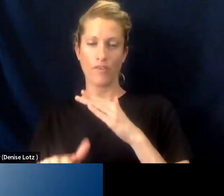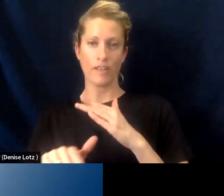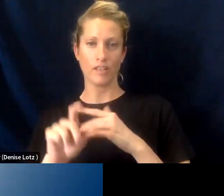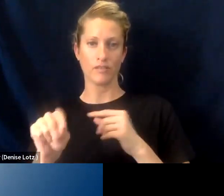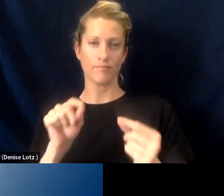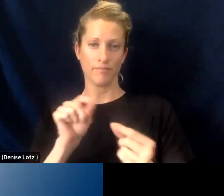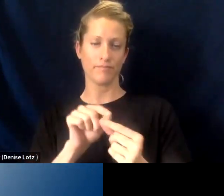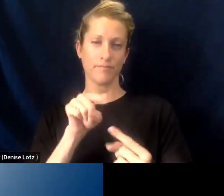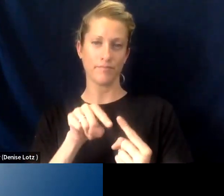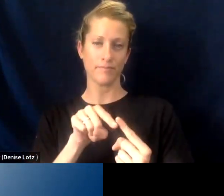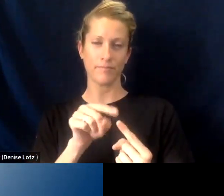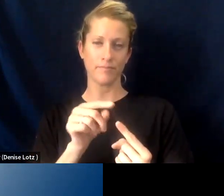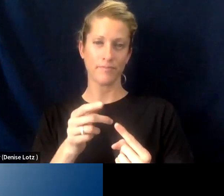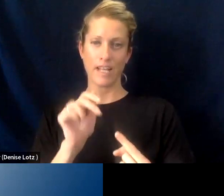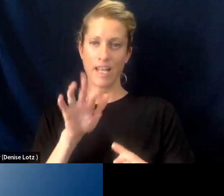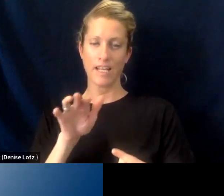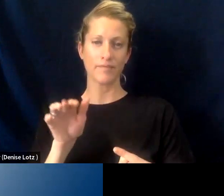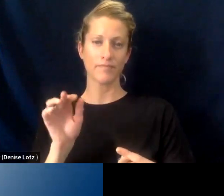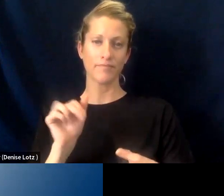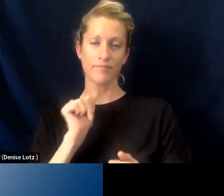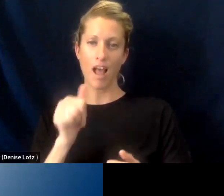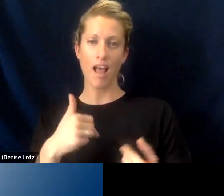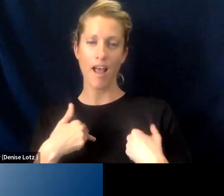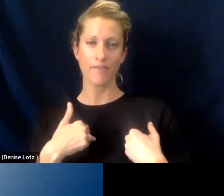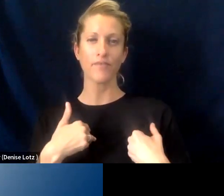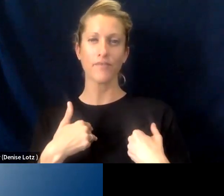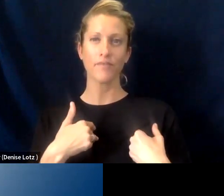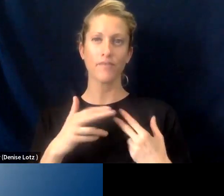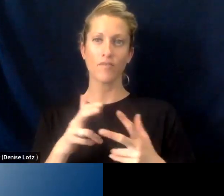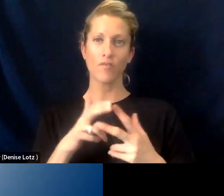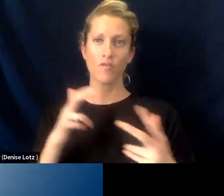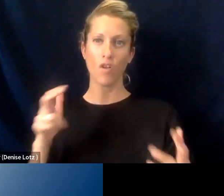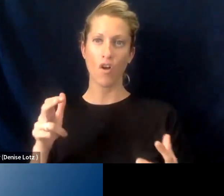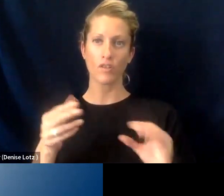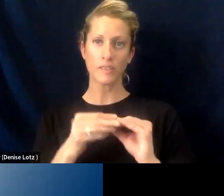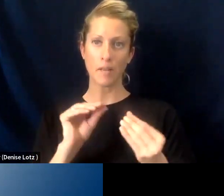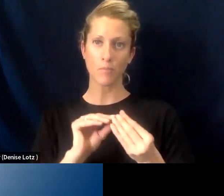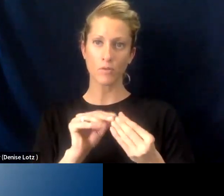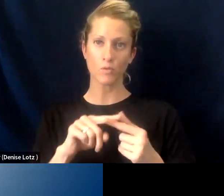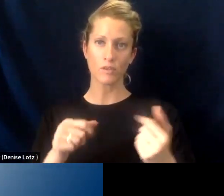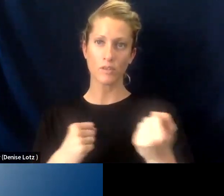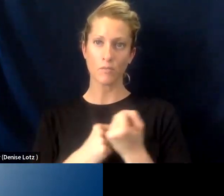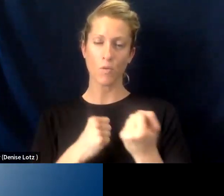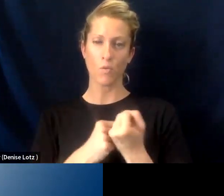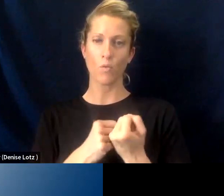Haven't had in large numbers entities to be able to support them from a higher education